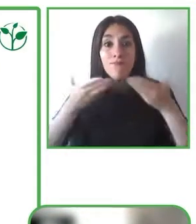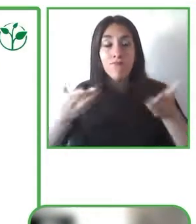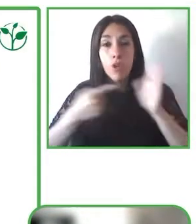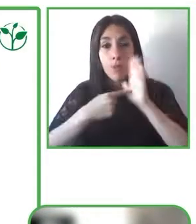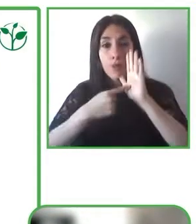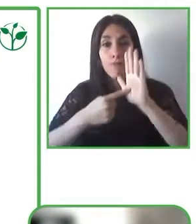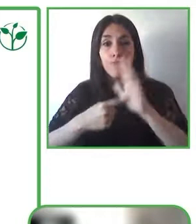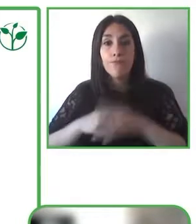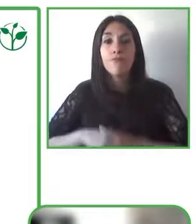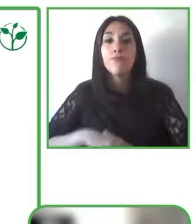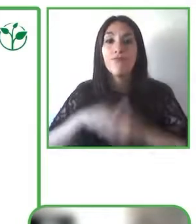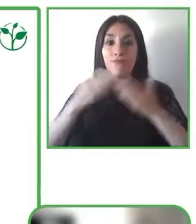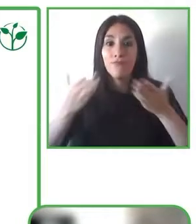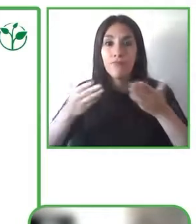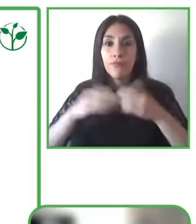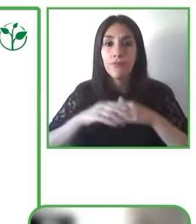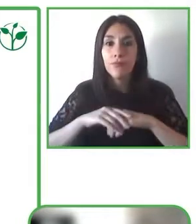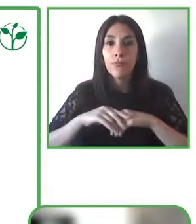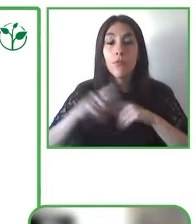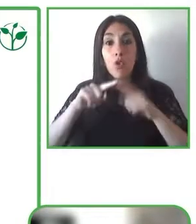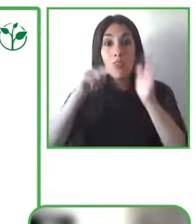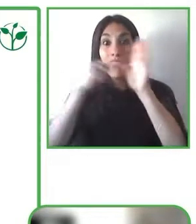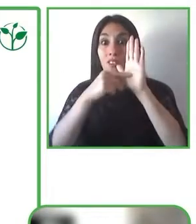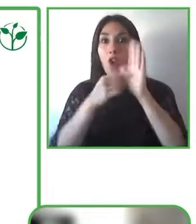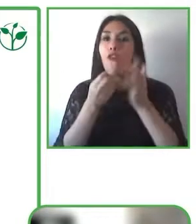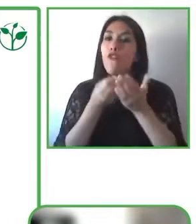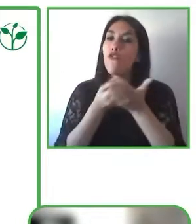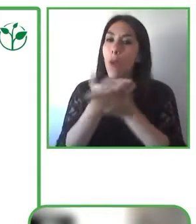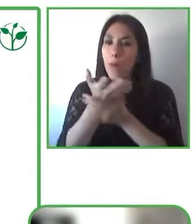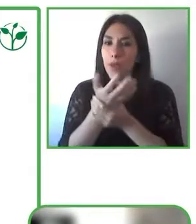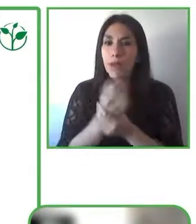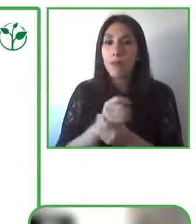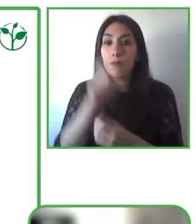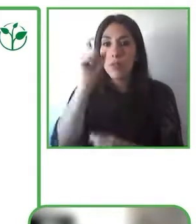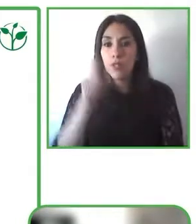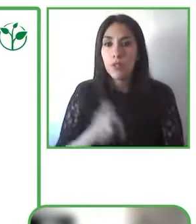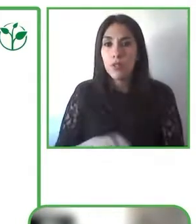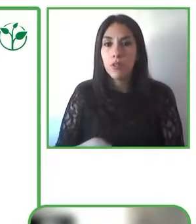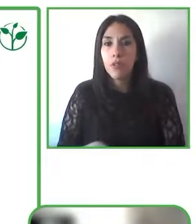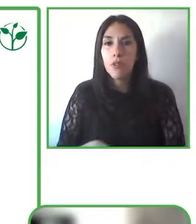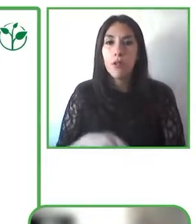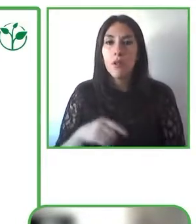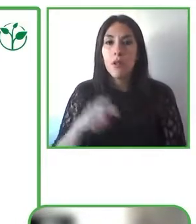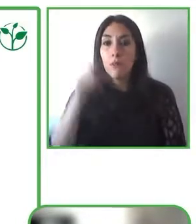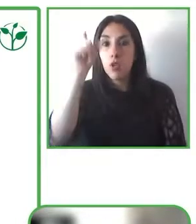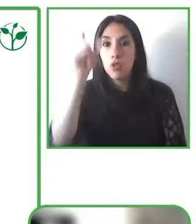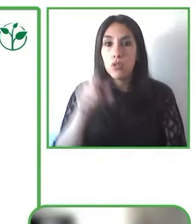of GARI on their own website and present that information that's something that we can do and